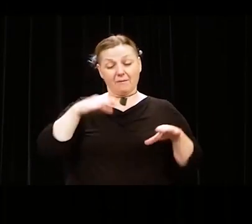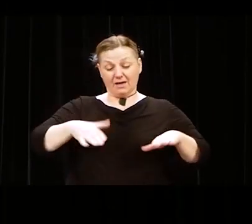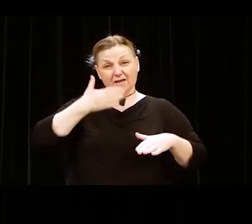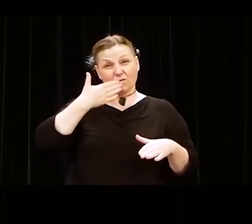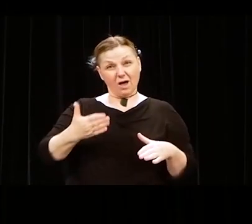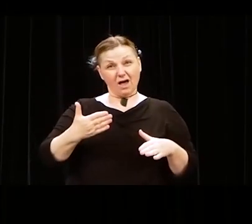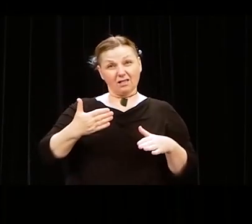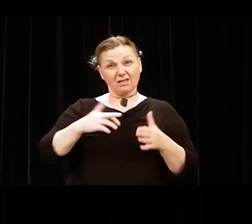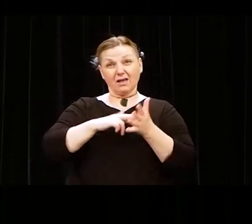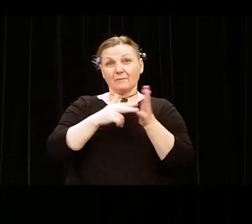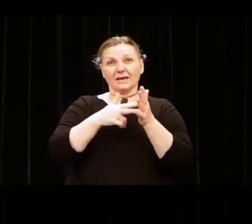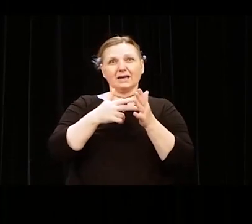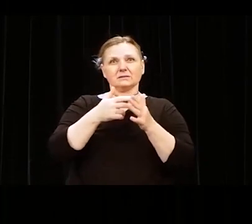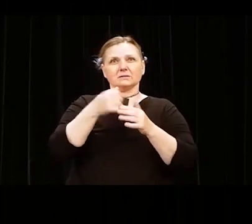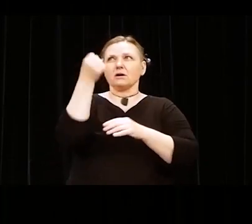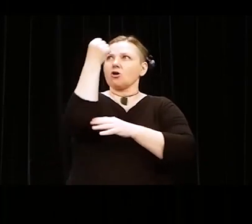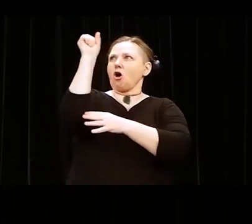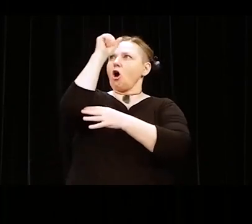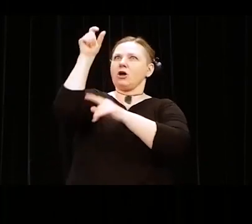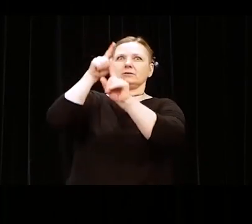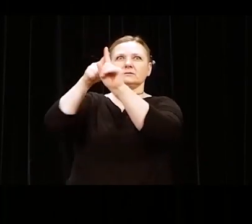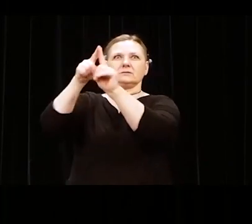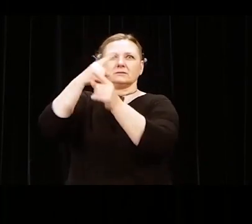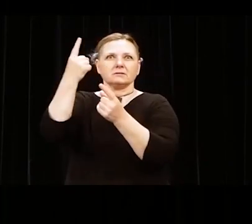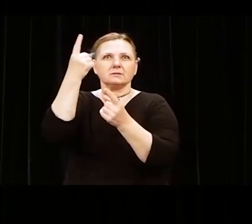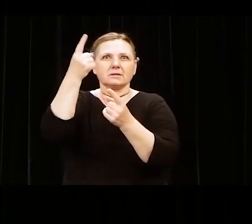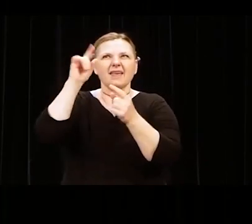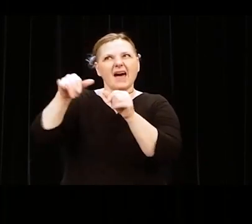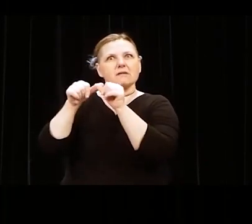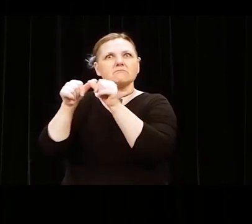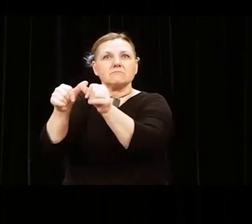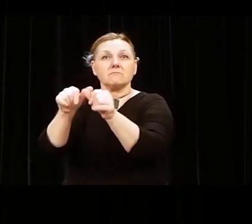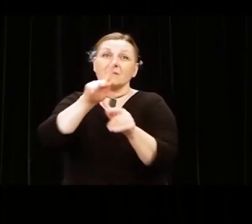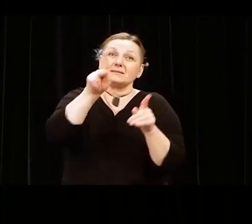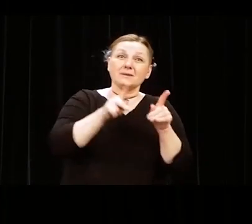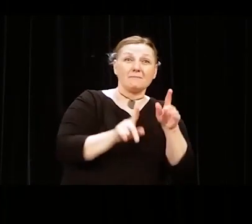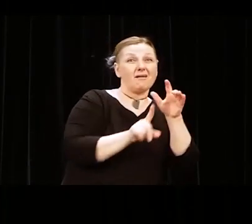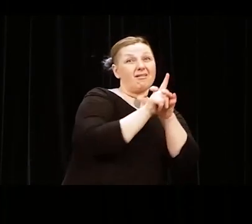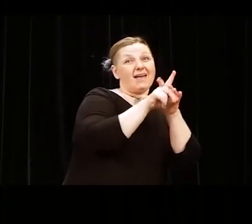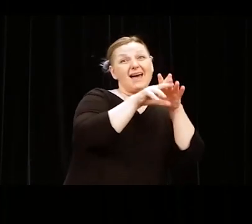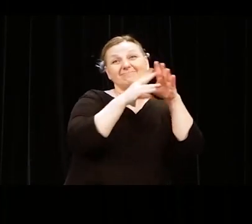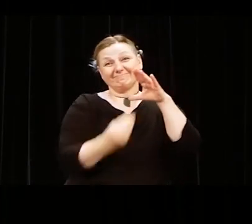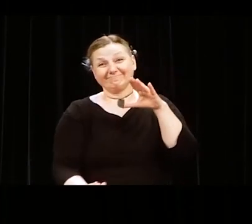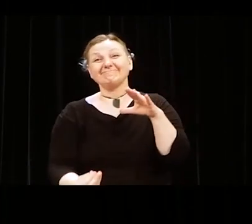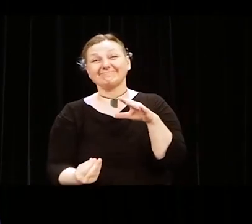People come and go, but causes stay. As Nuyorican poet